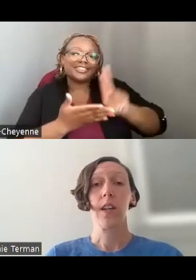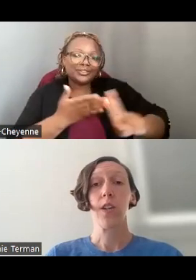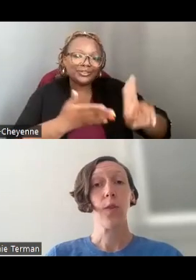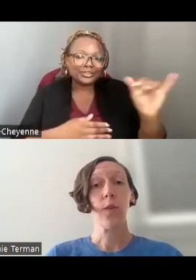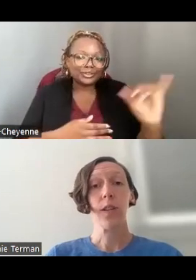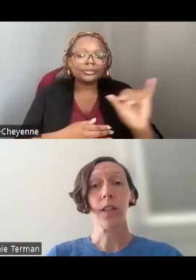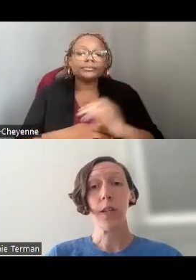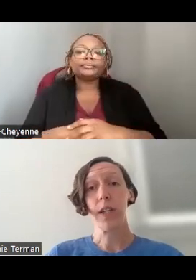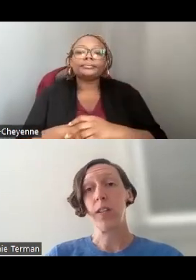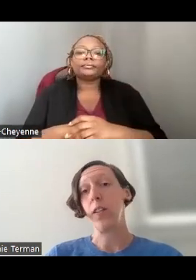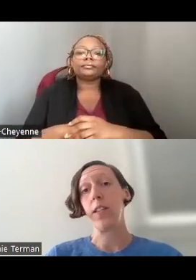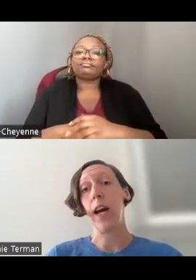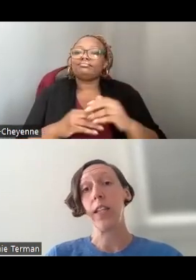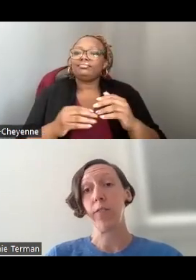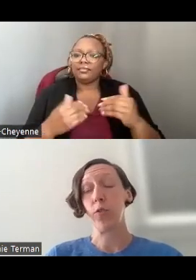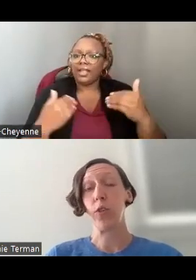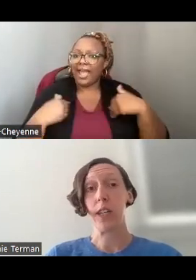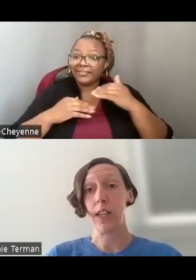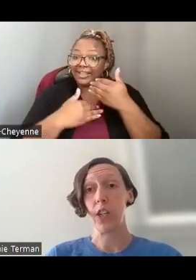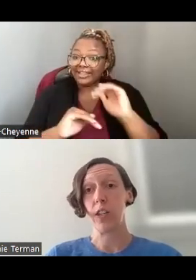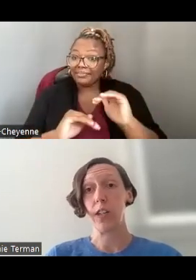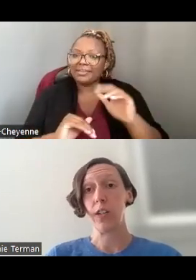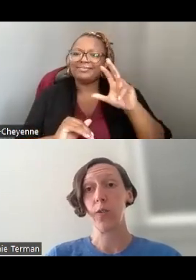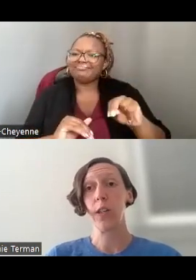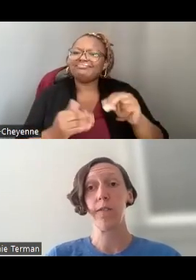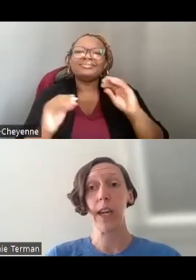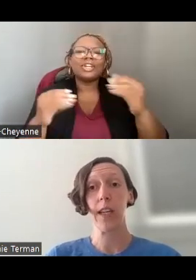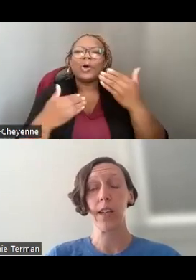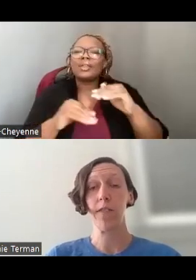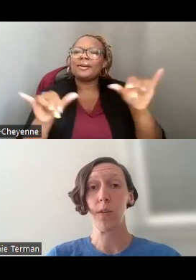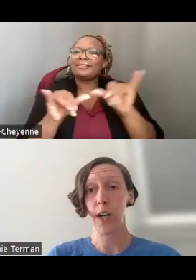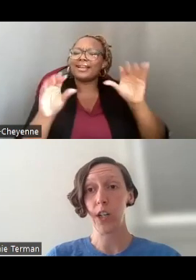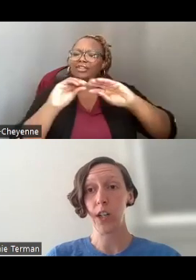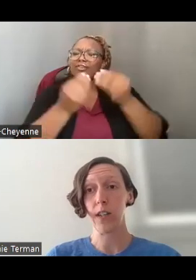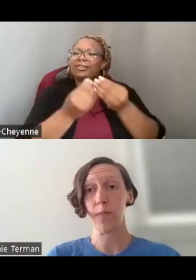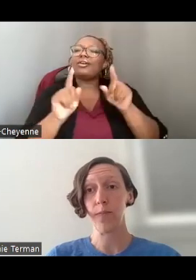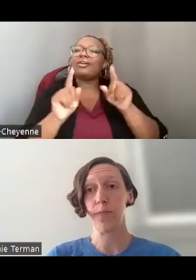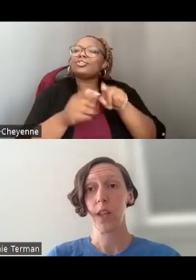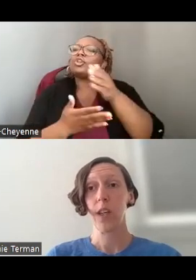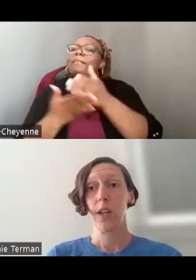THERE ARE NO LIMITS ON THE SIZE OF YOUR ORGANIZATION NOR THE PHASE OF YOUR PROJECT.